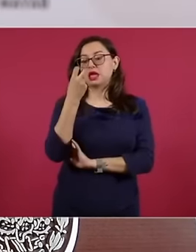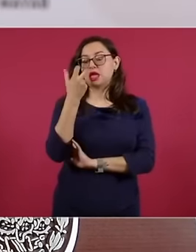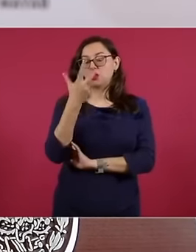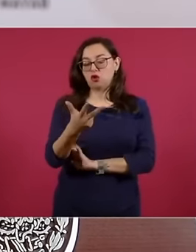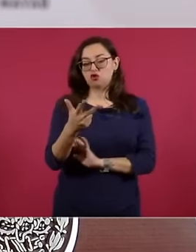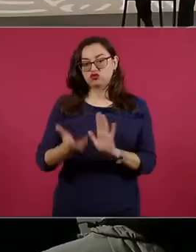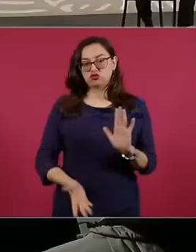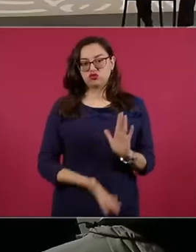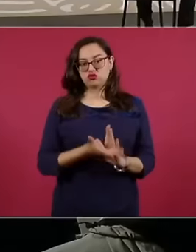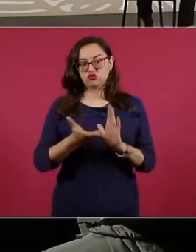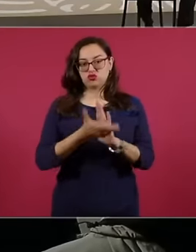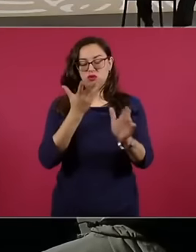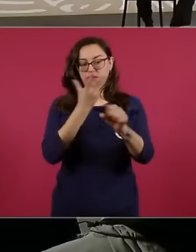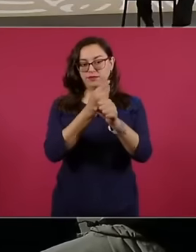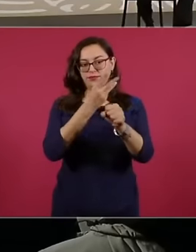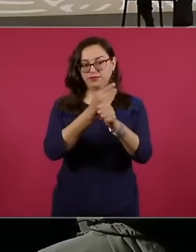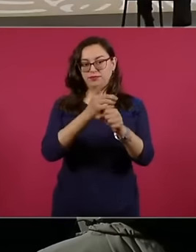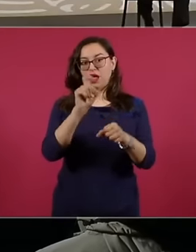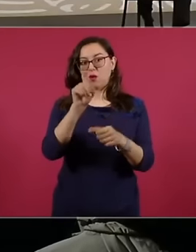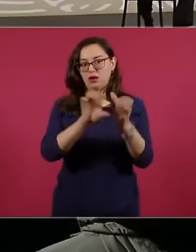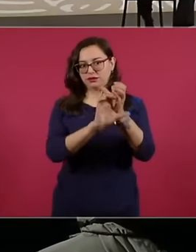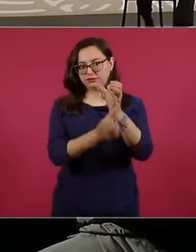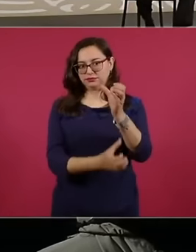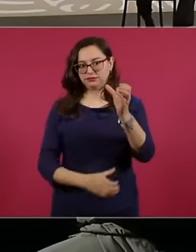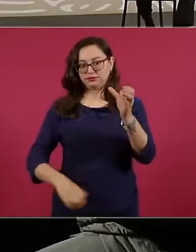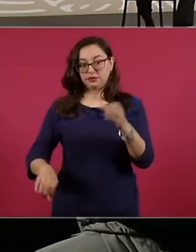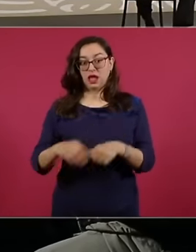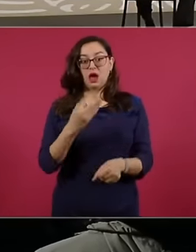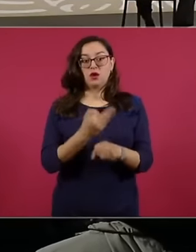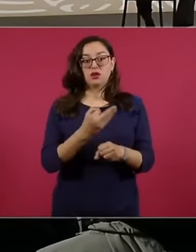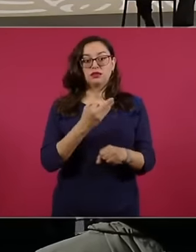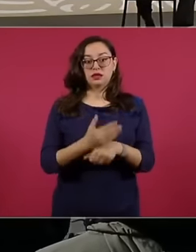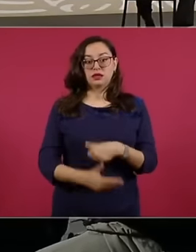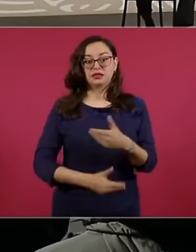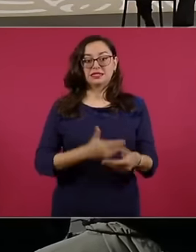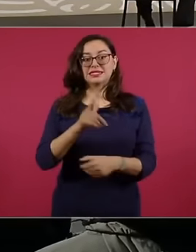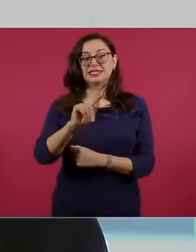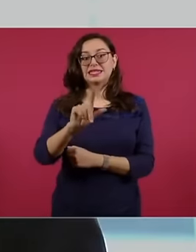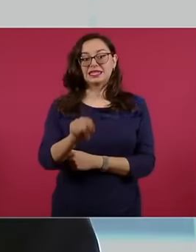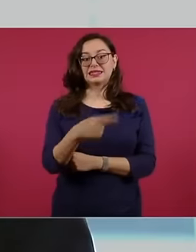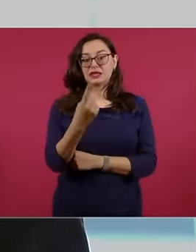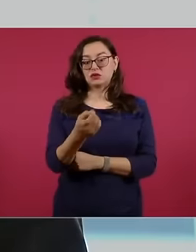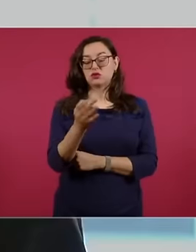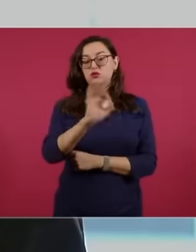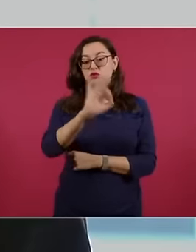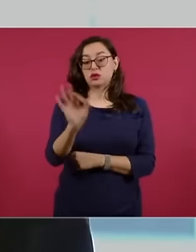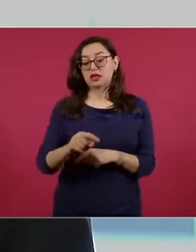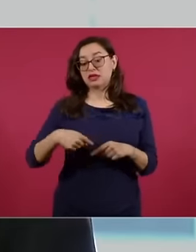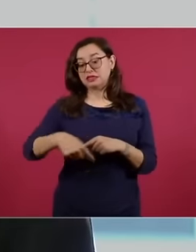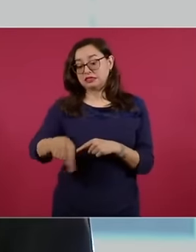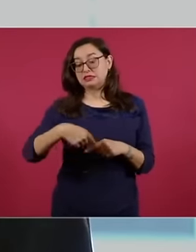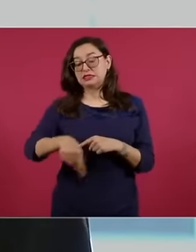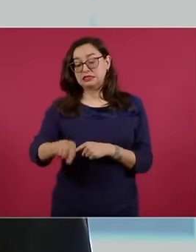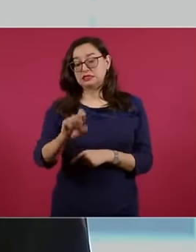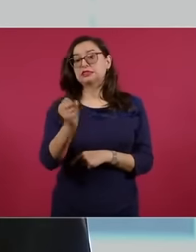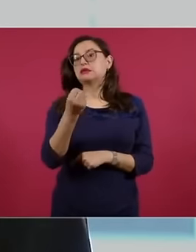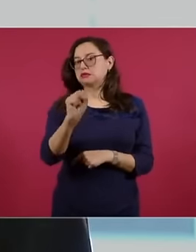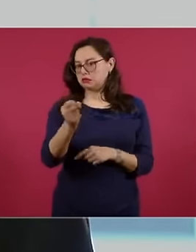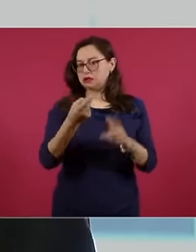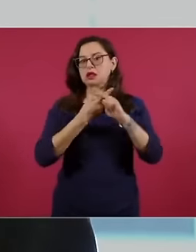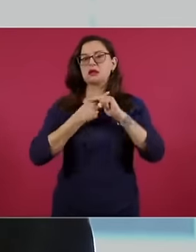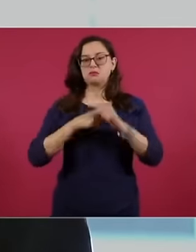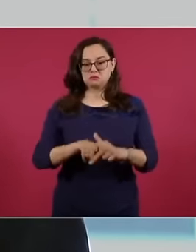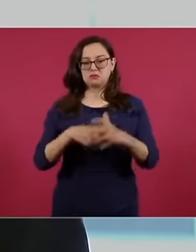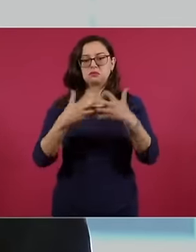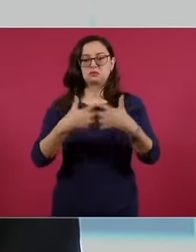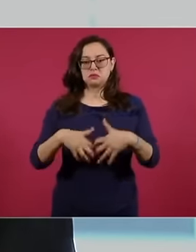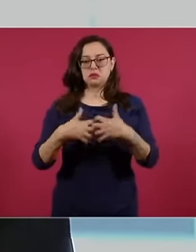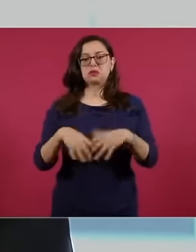at 71.43 for it will be operational in September of this year and we are going to do it, but we are already moving